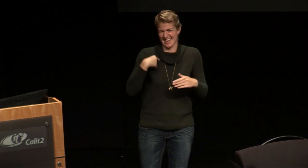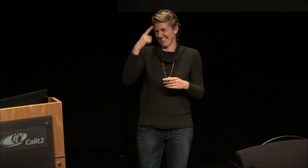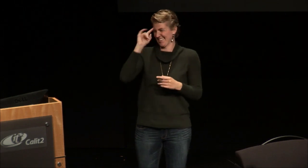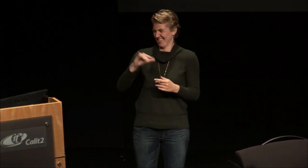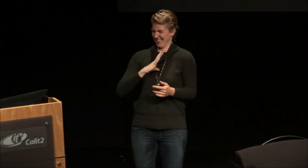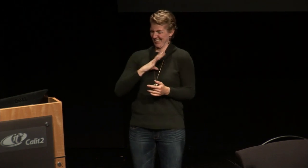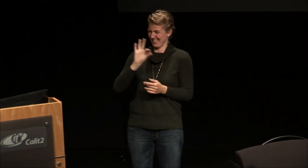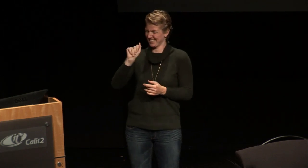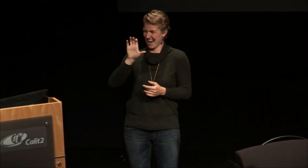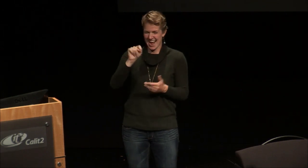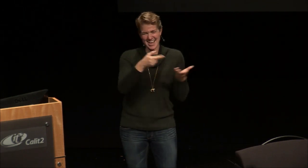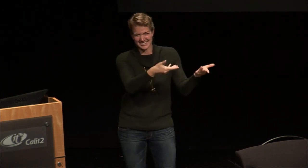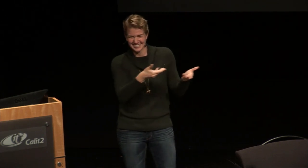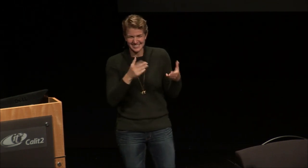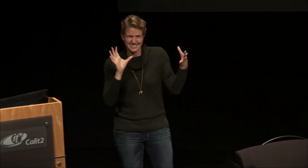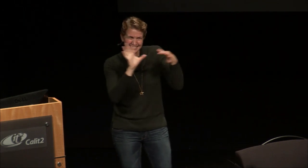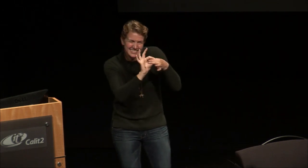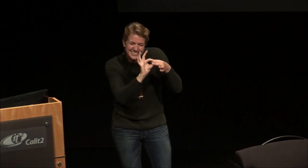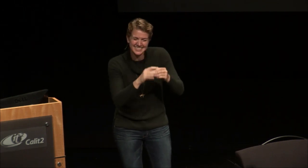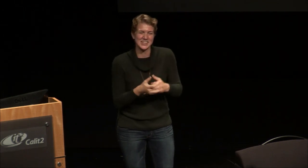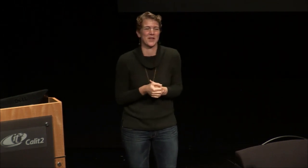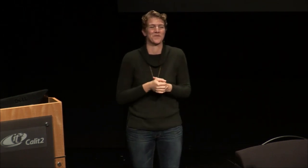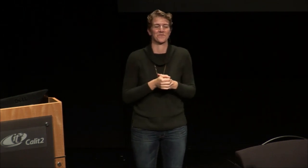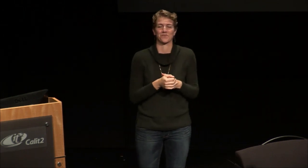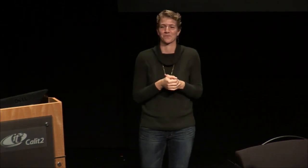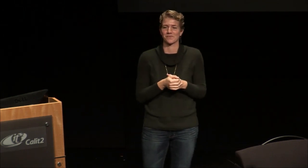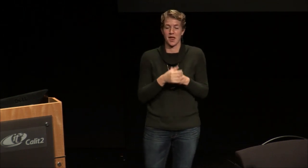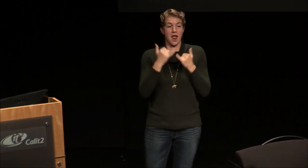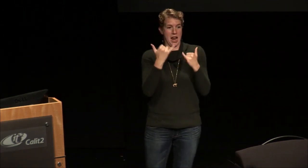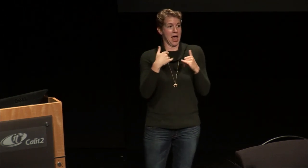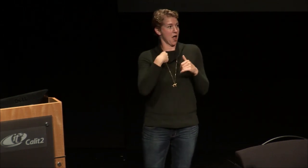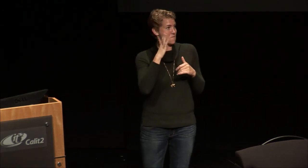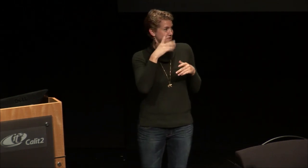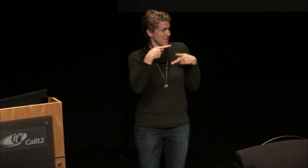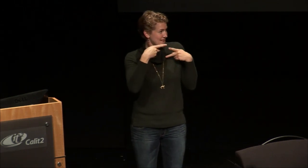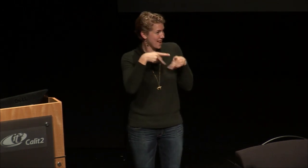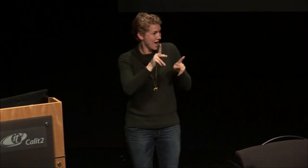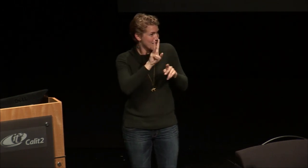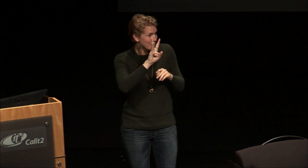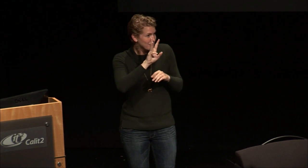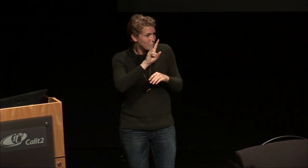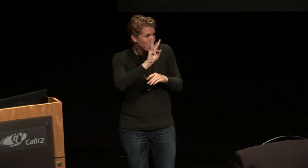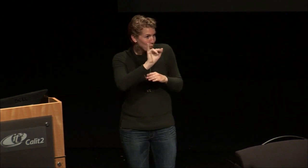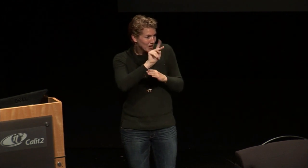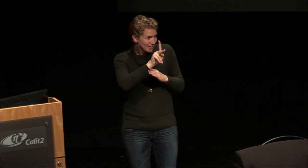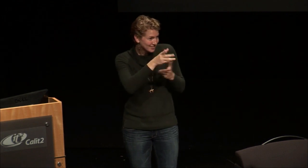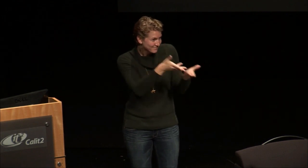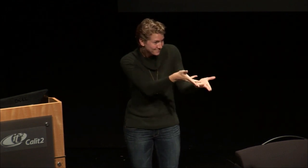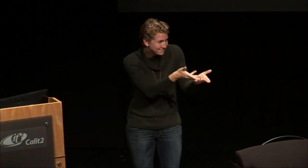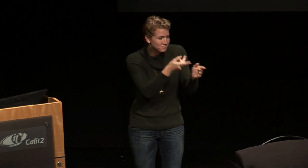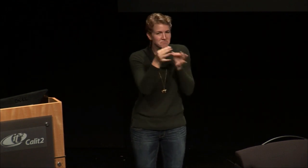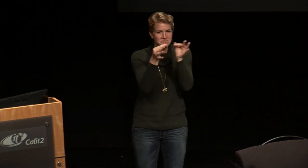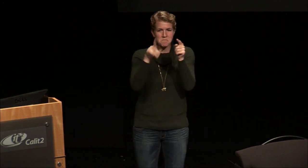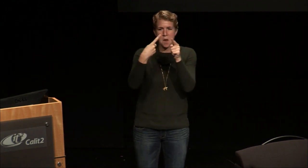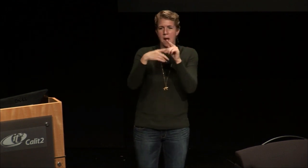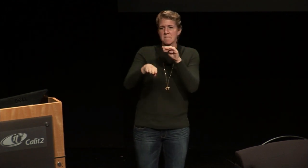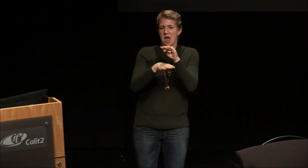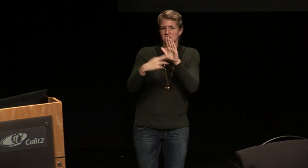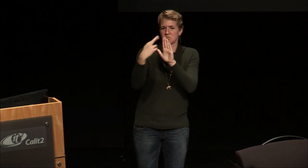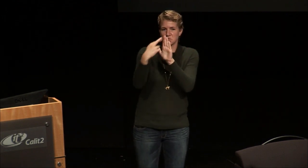PhD students at Gallaudet which is such a cool connection I'm so glad that they were able to come here for these two evenings. So Wink I'll let you